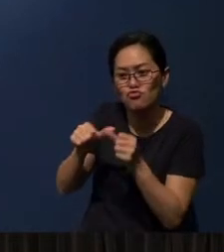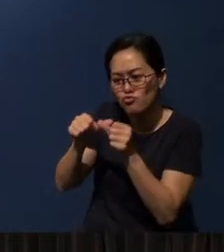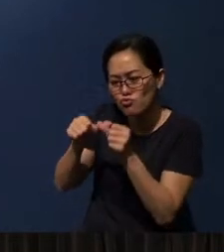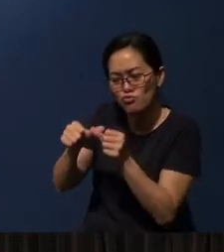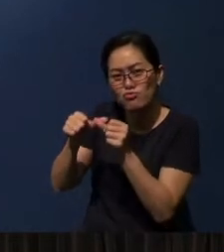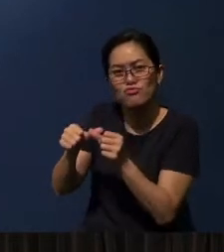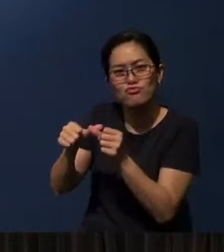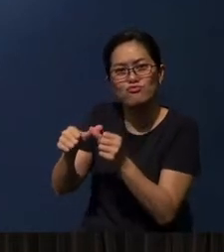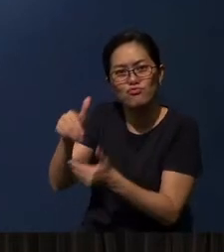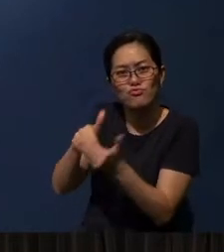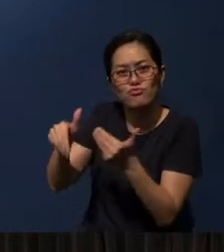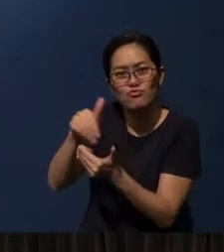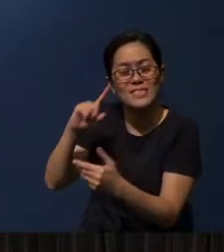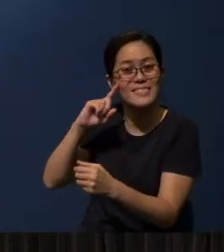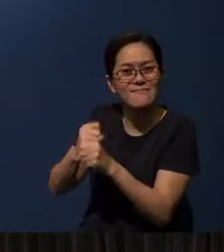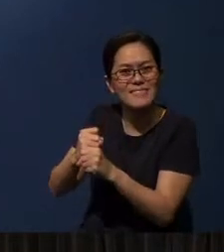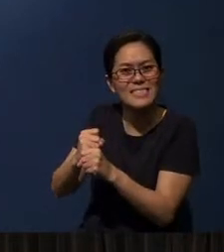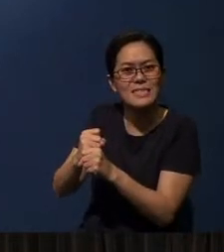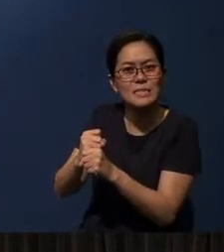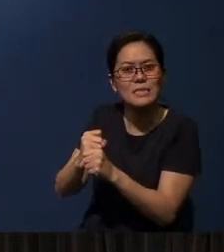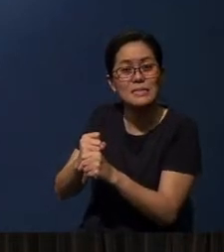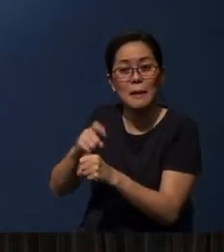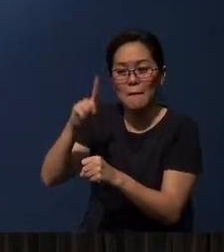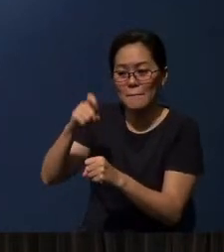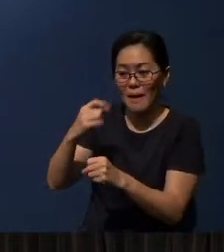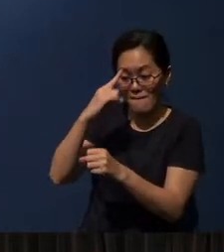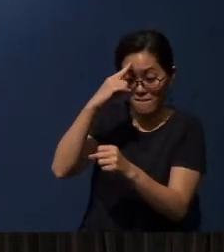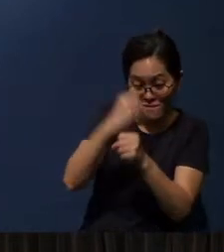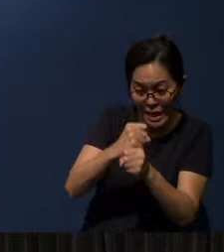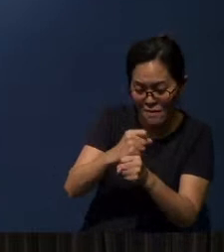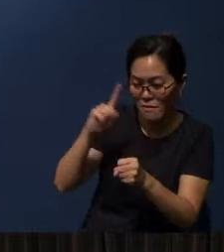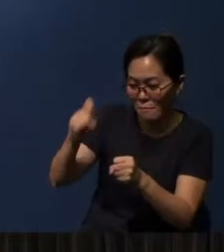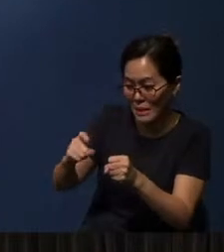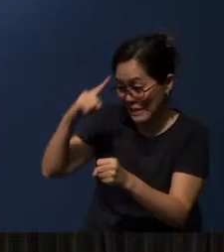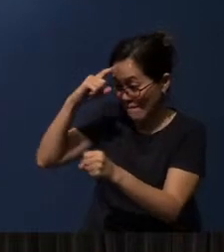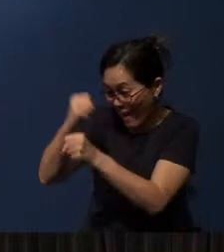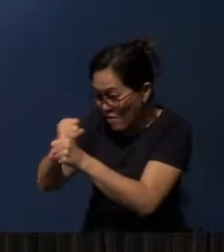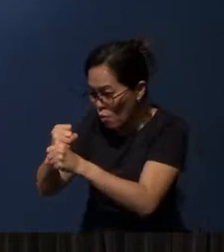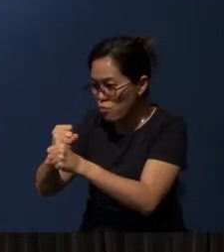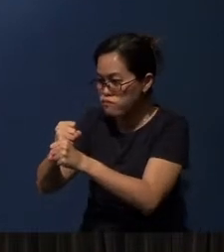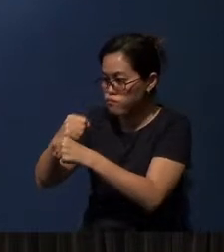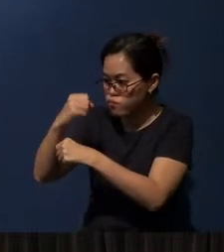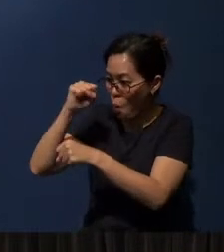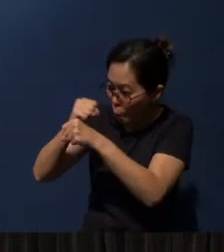Faith needs faithfulness on our part, to keep it going.